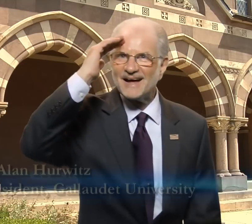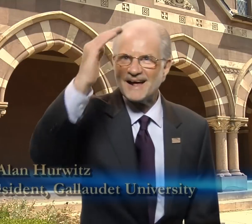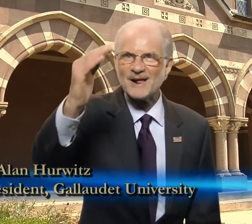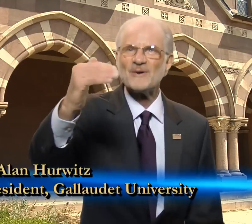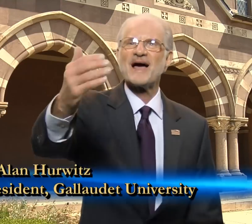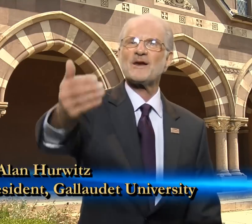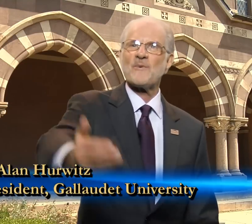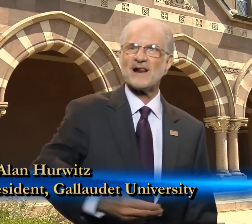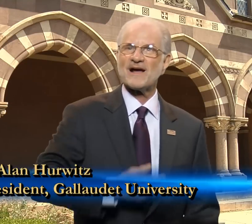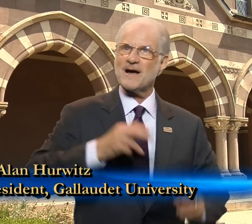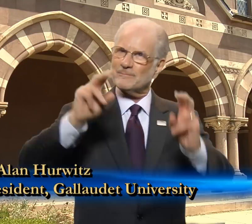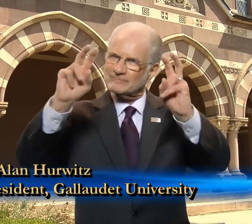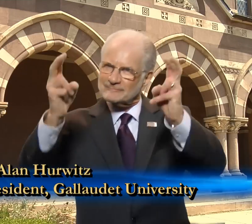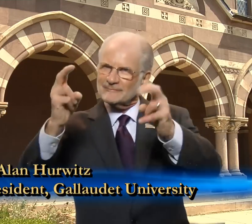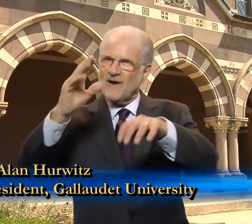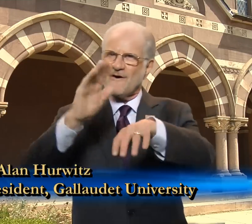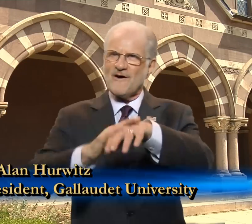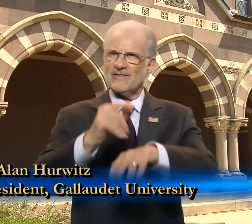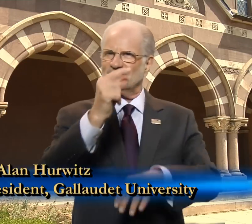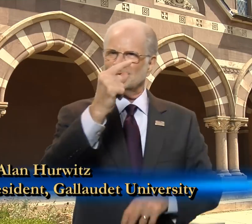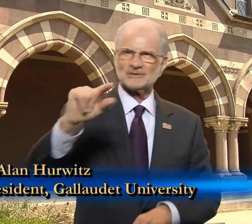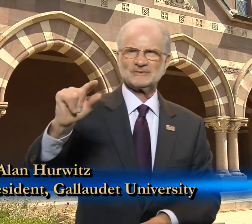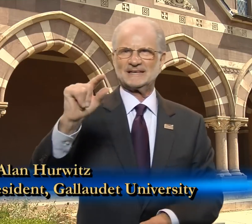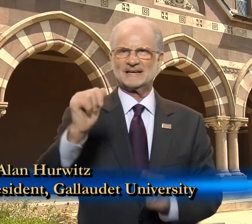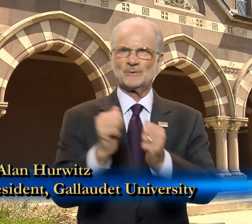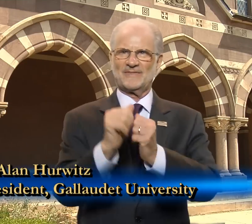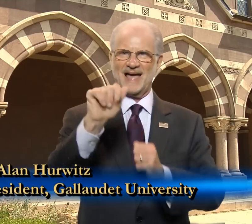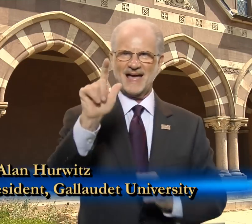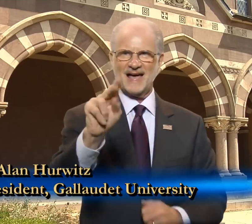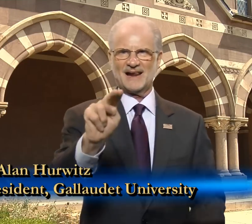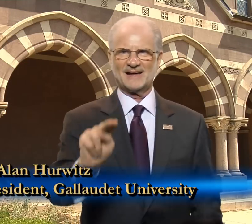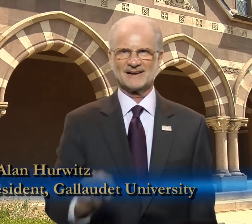Hello and welcome to "On the Green with Alan."